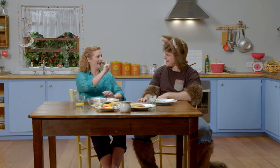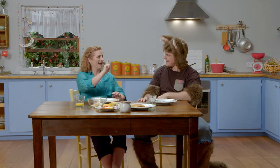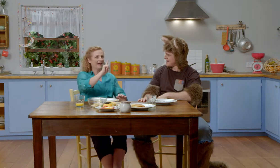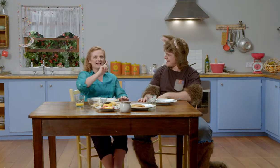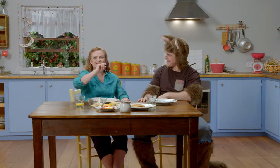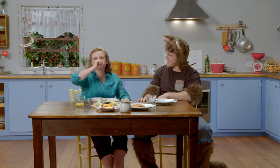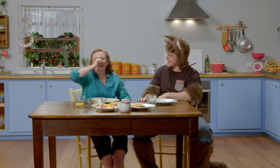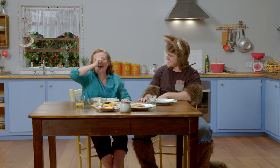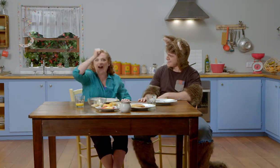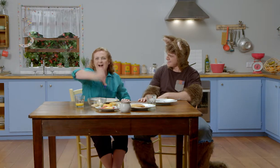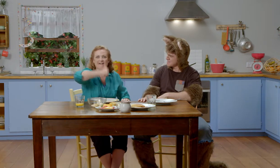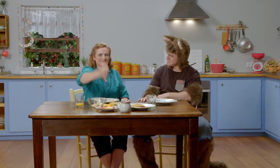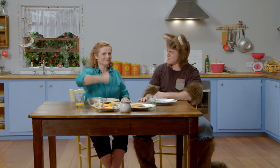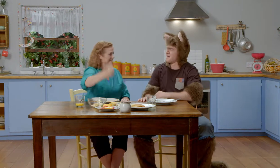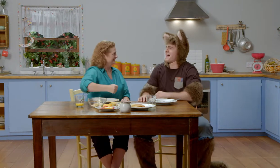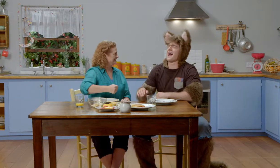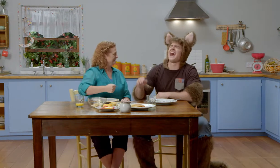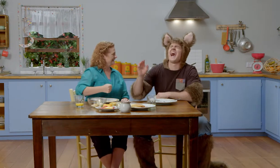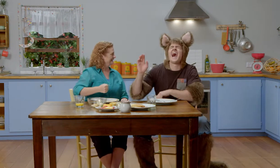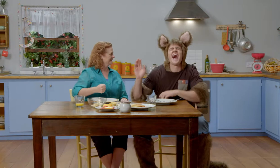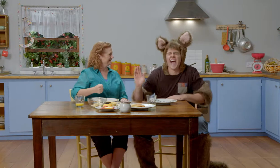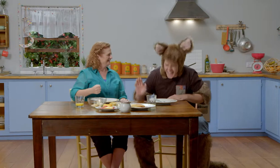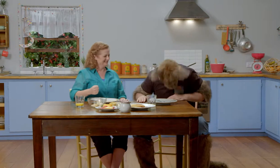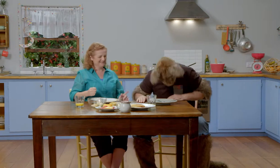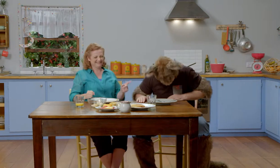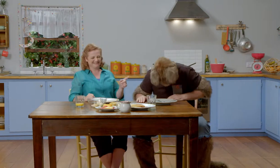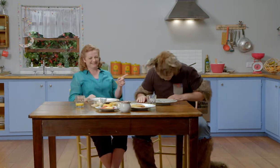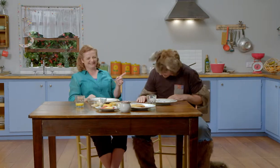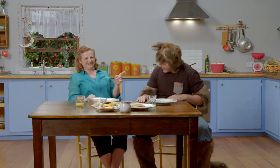An elephant! Ha ha ha!